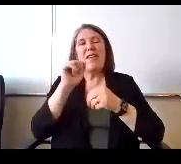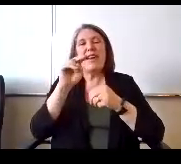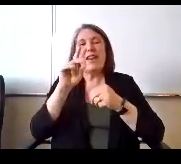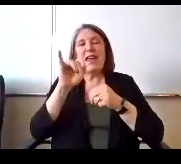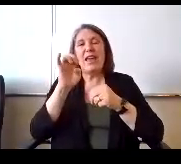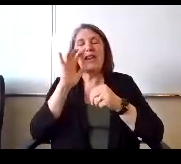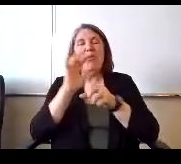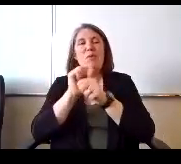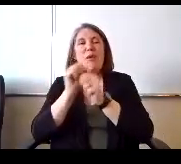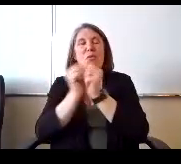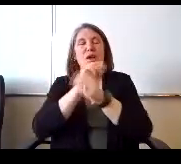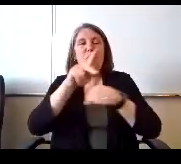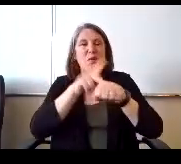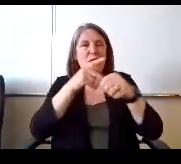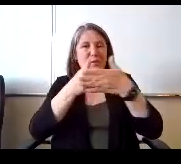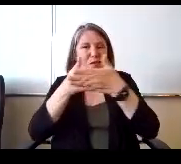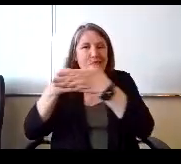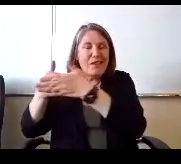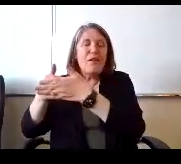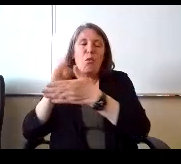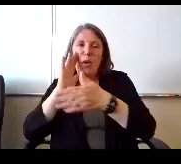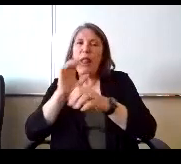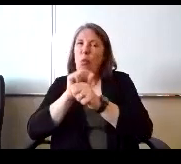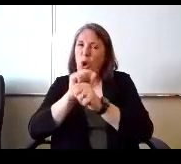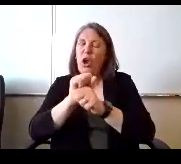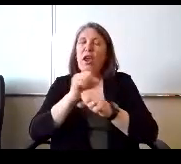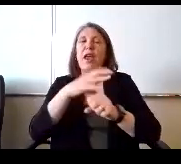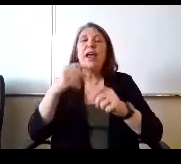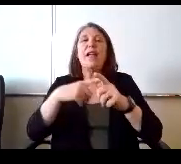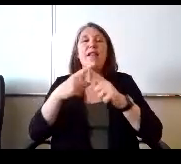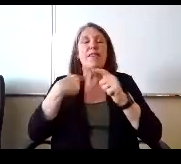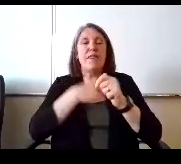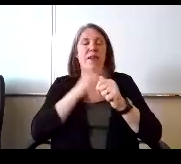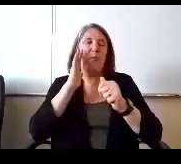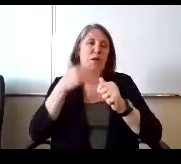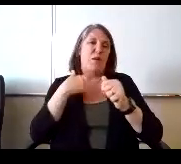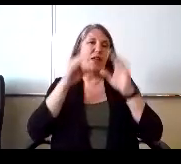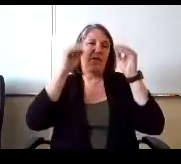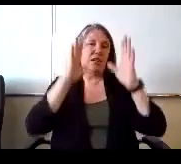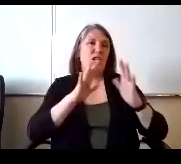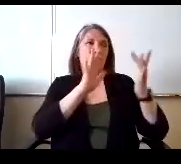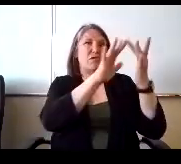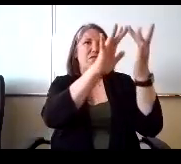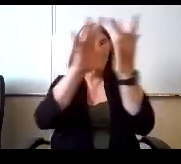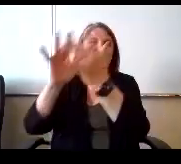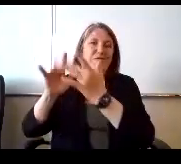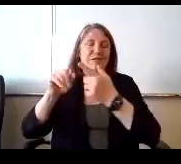Principals closely and then we will have teachers reach out to families and say, good, you know, you can go all six weeks and most